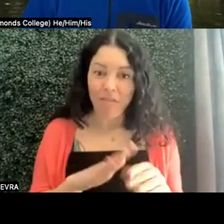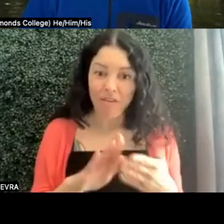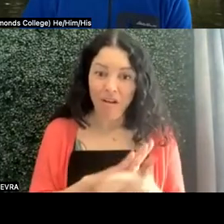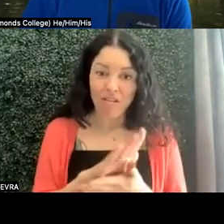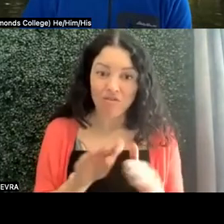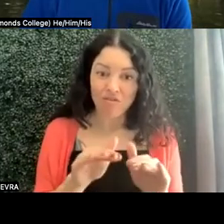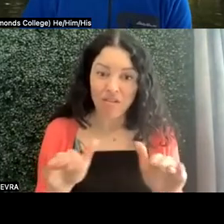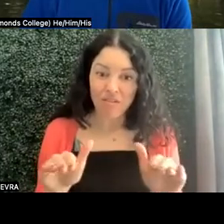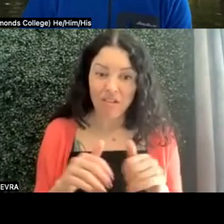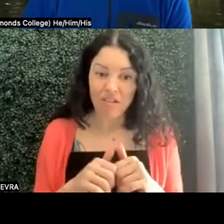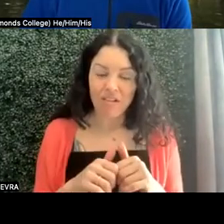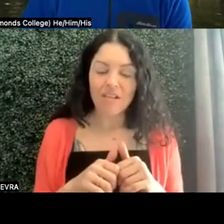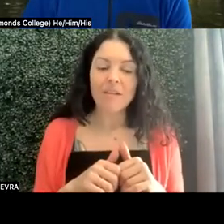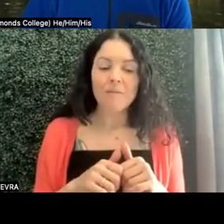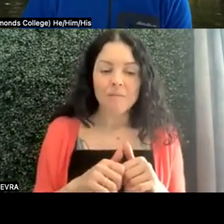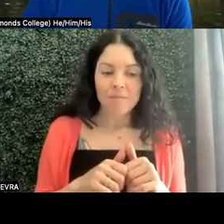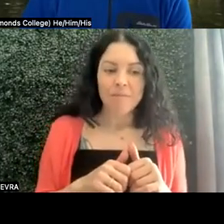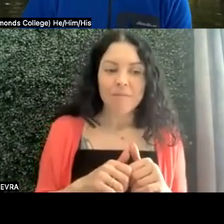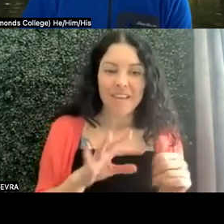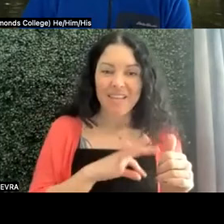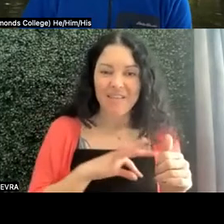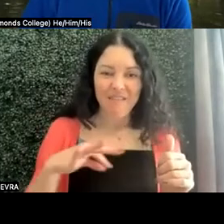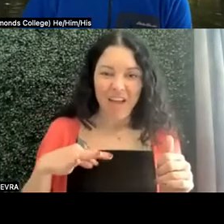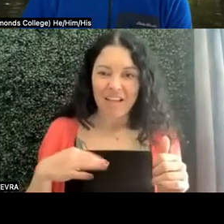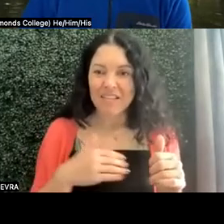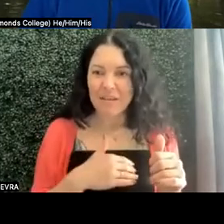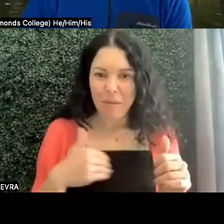And that could give the faculty member a great opportunity